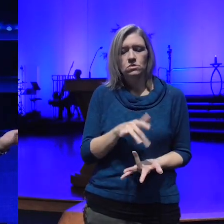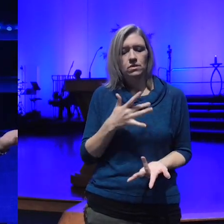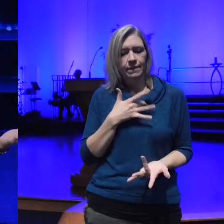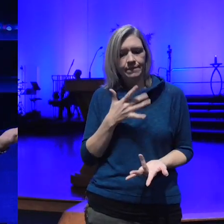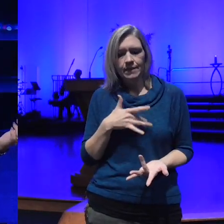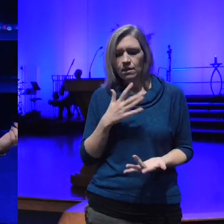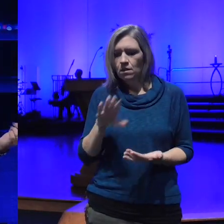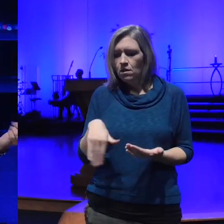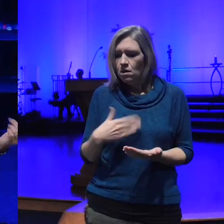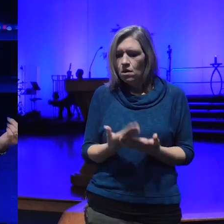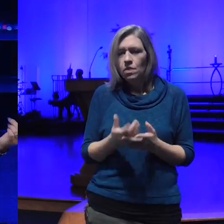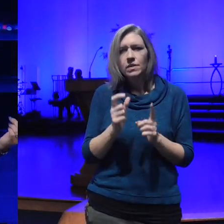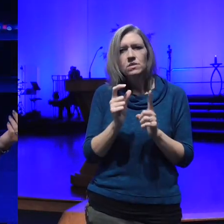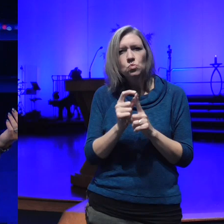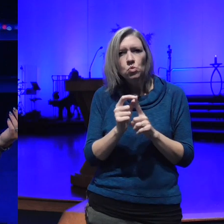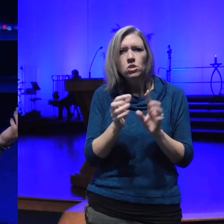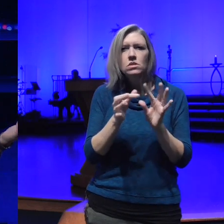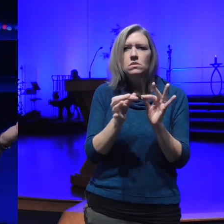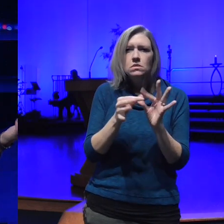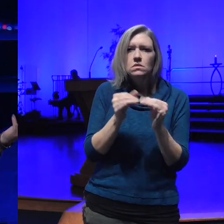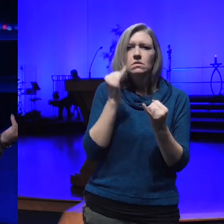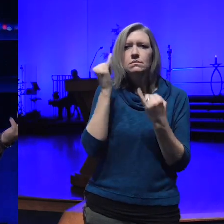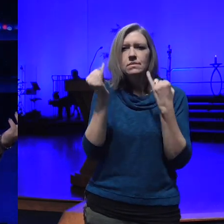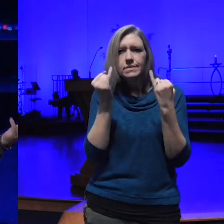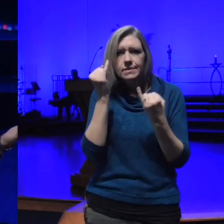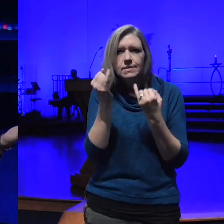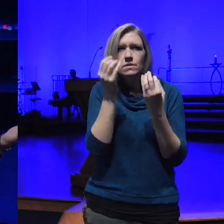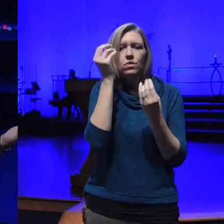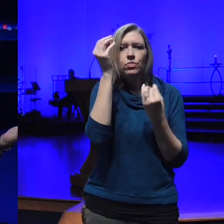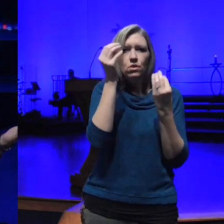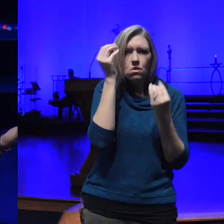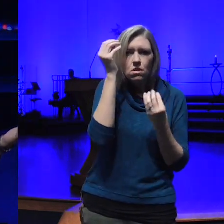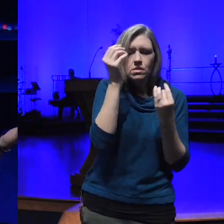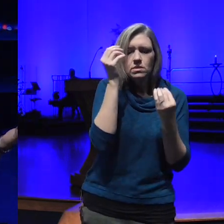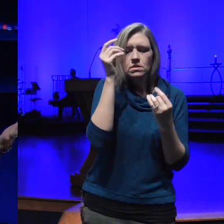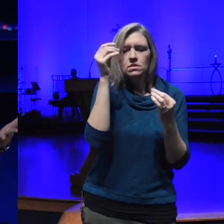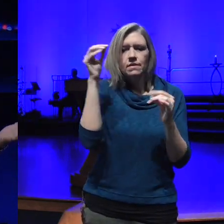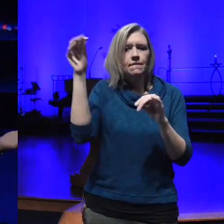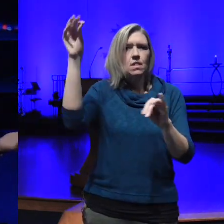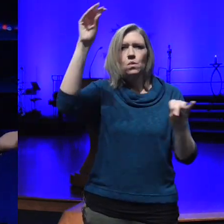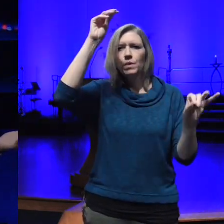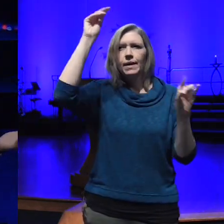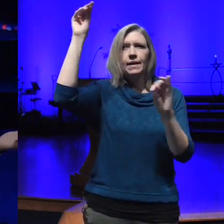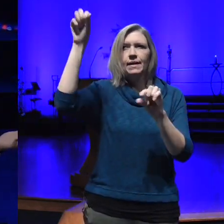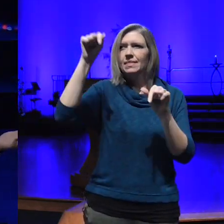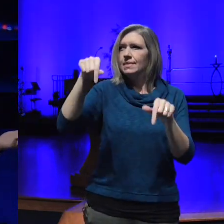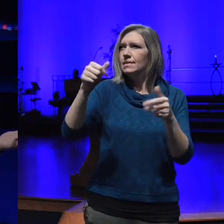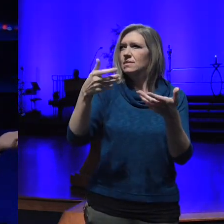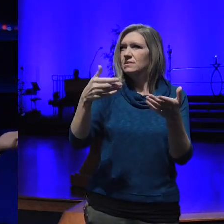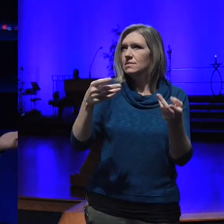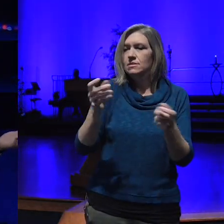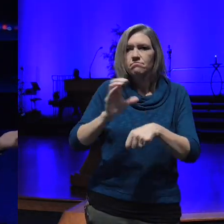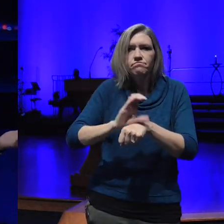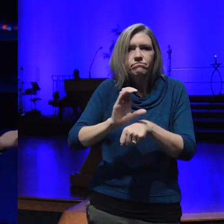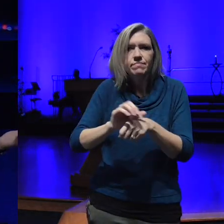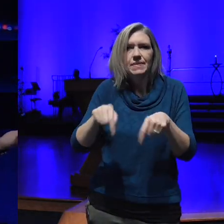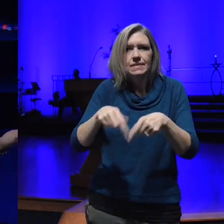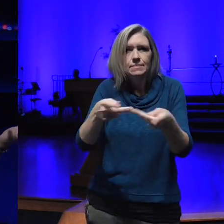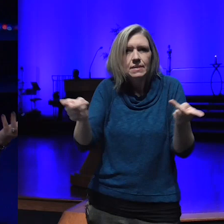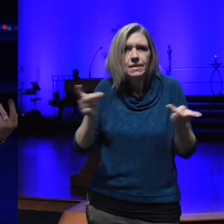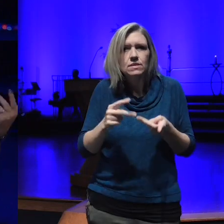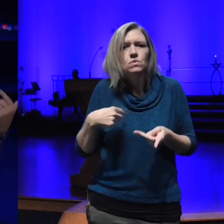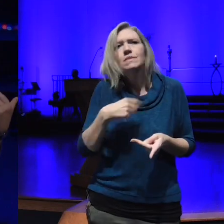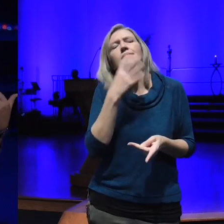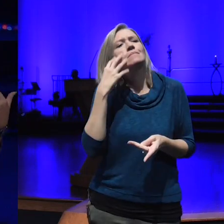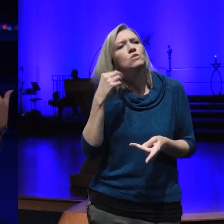ideas and thoughts that are floating in this space space that we've experienced together and feel